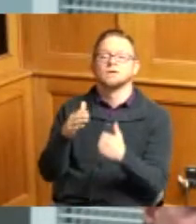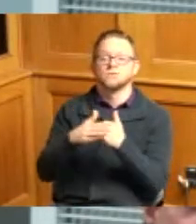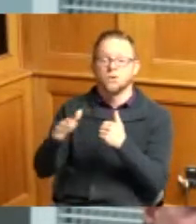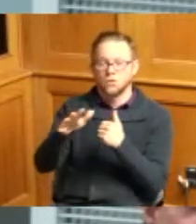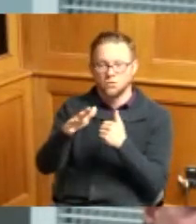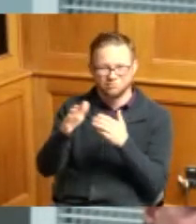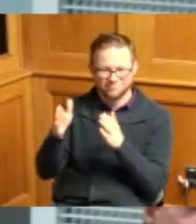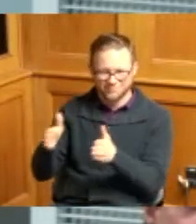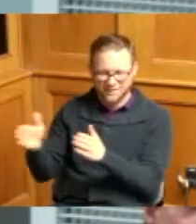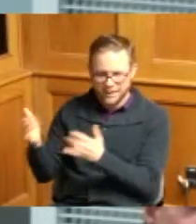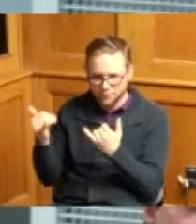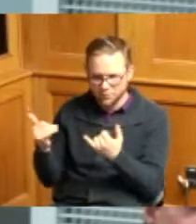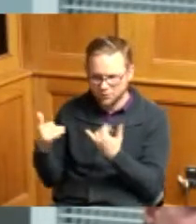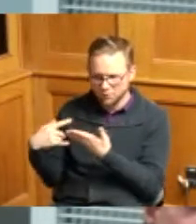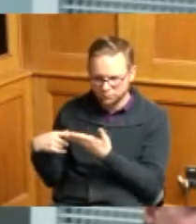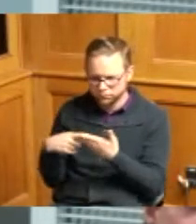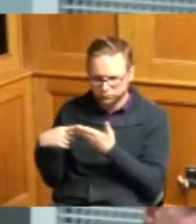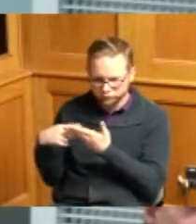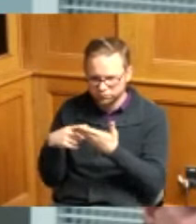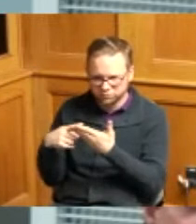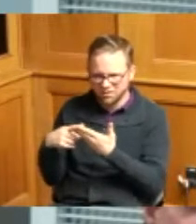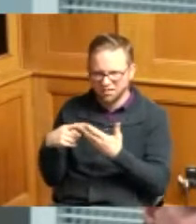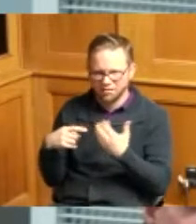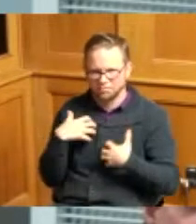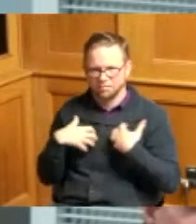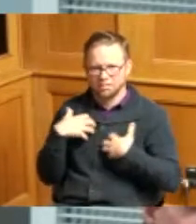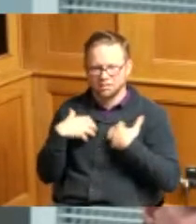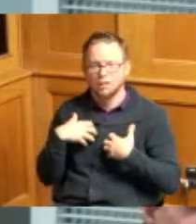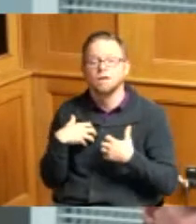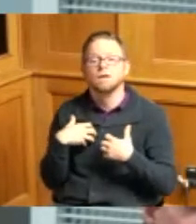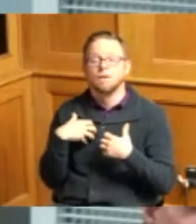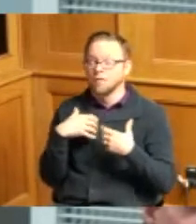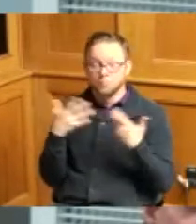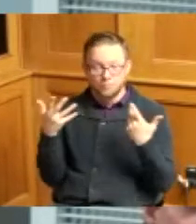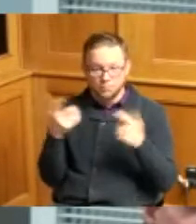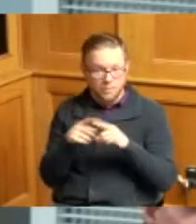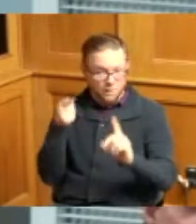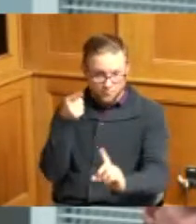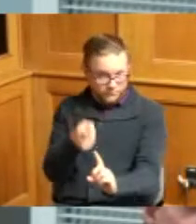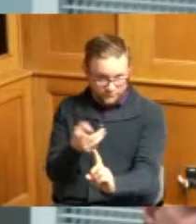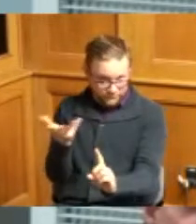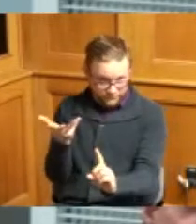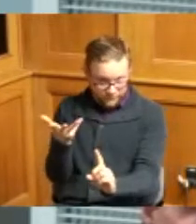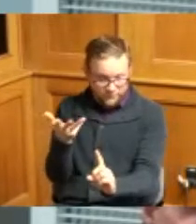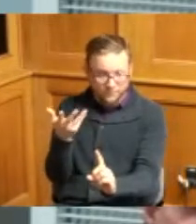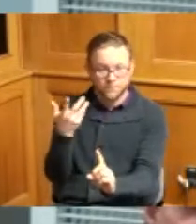talking and everybody got up and armed at it the whole point of this is we as neighbors and